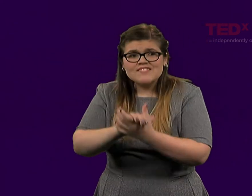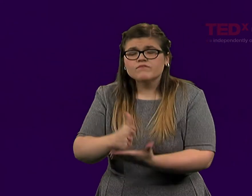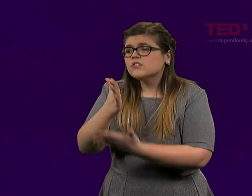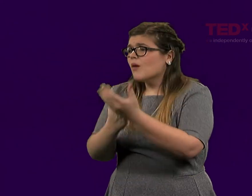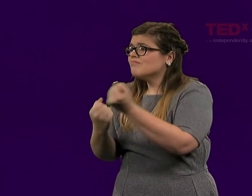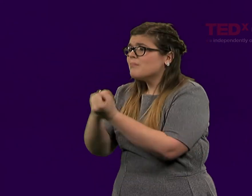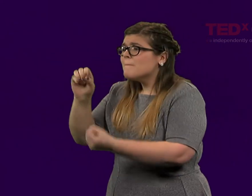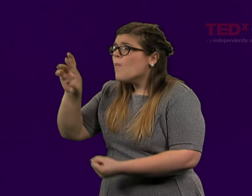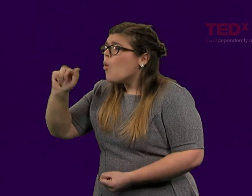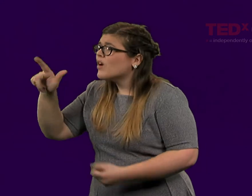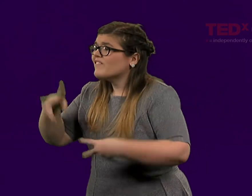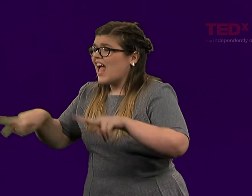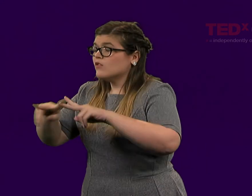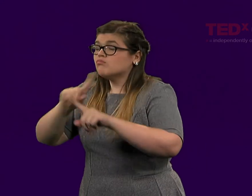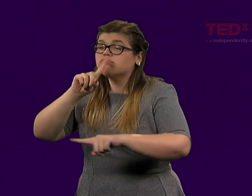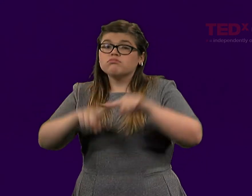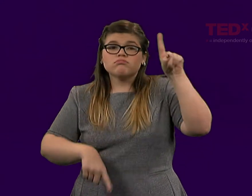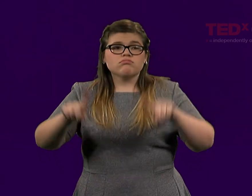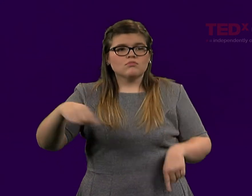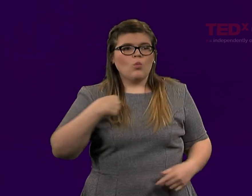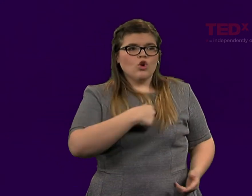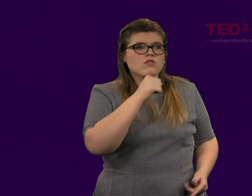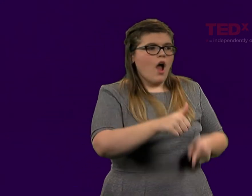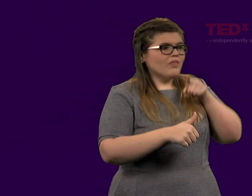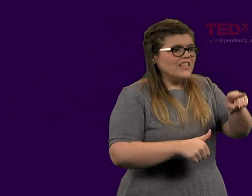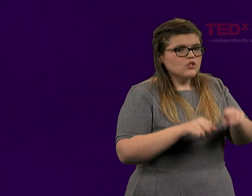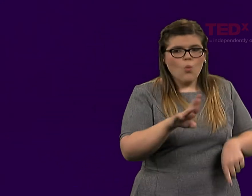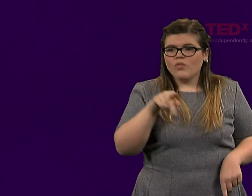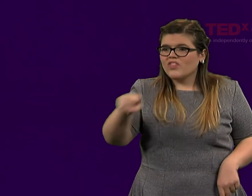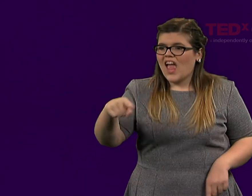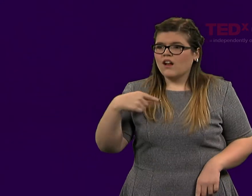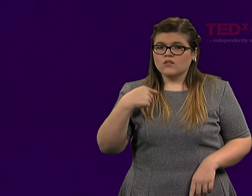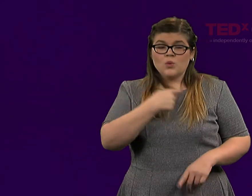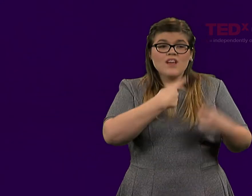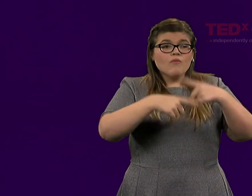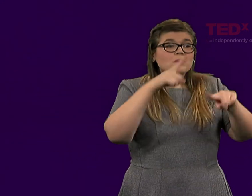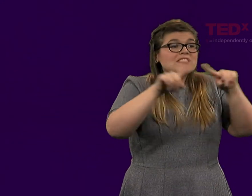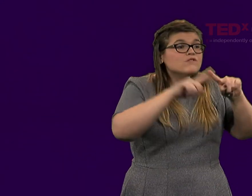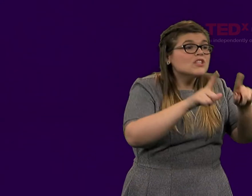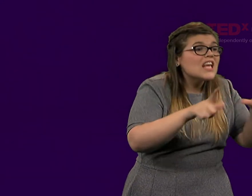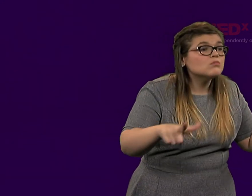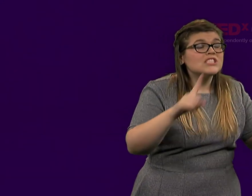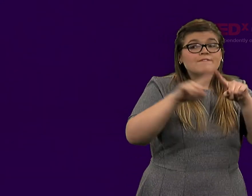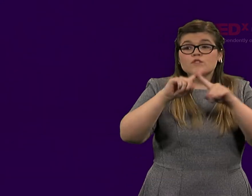moral values, there is diversity amongst the pacifist community. We come from different cultural backgrounds